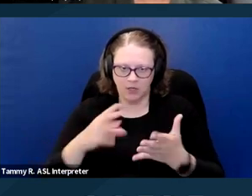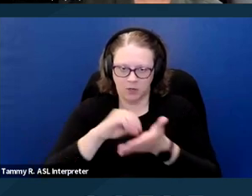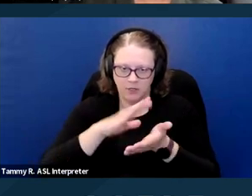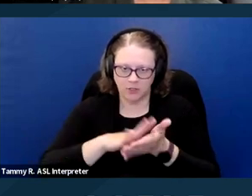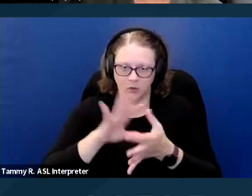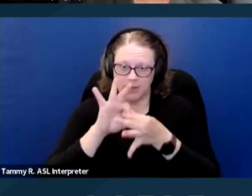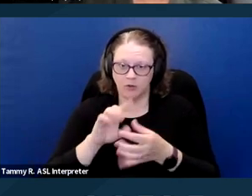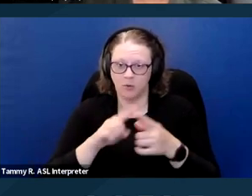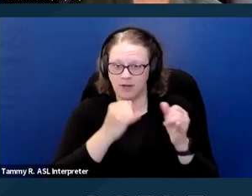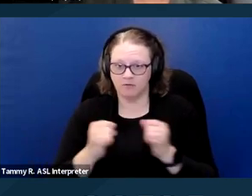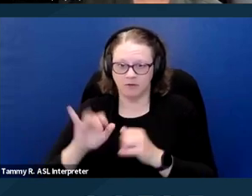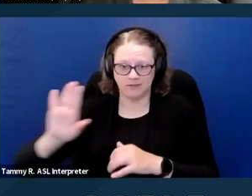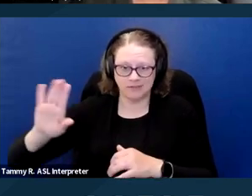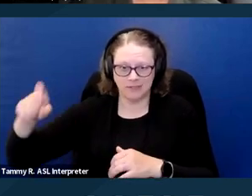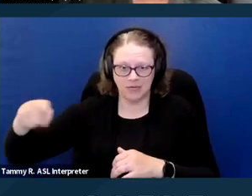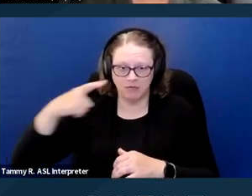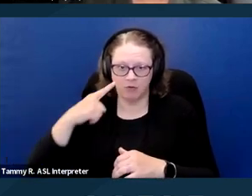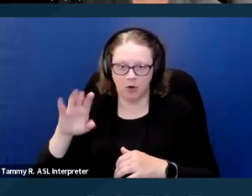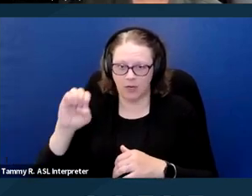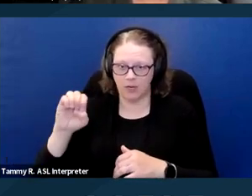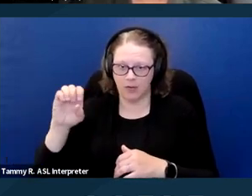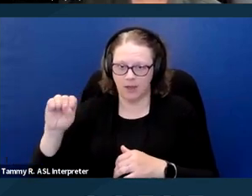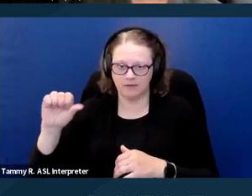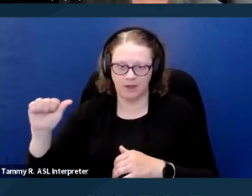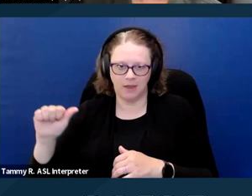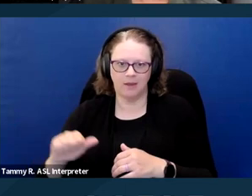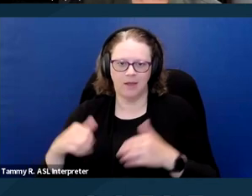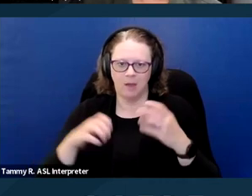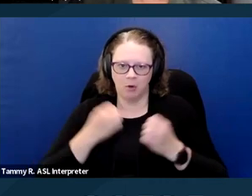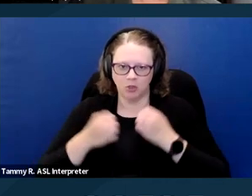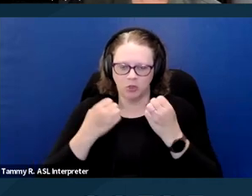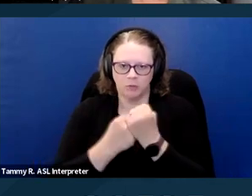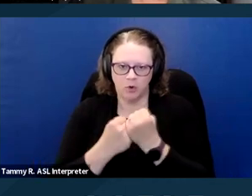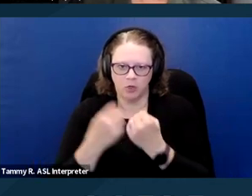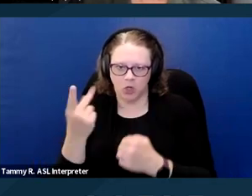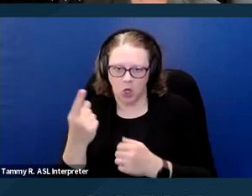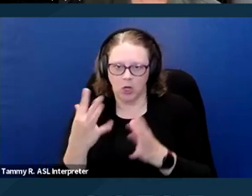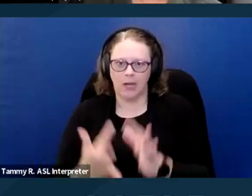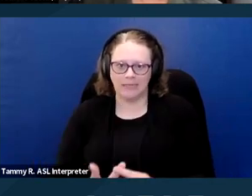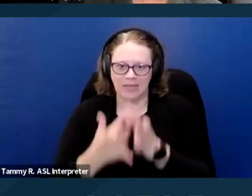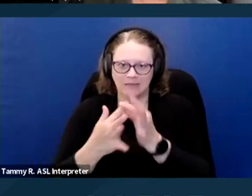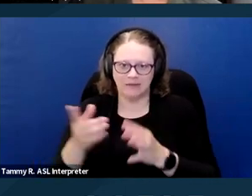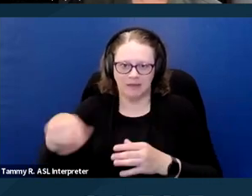to an individual's need for an emotional support dog unless they meet all of the following criteria.